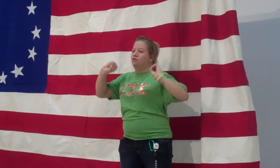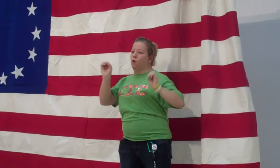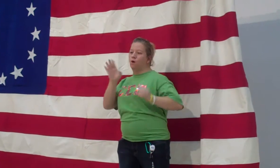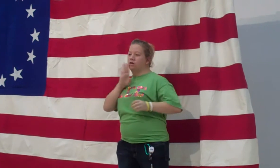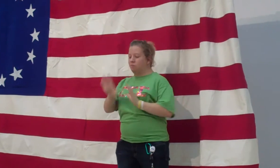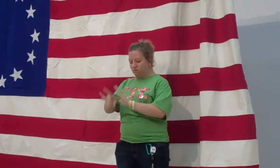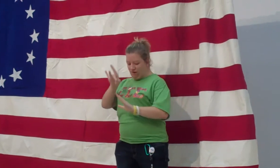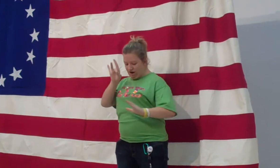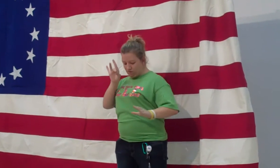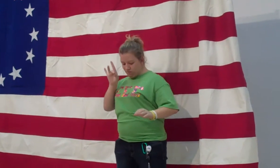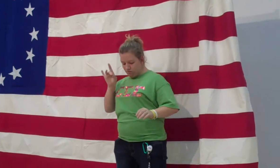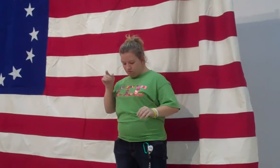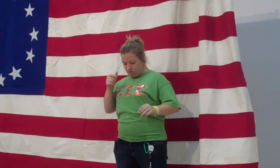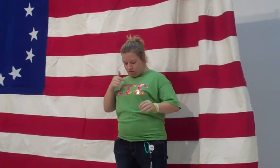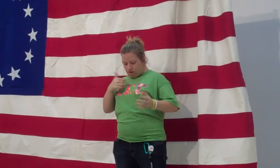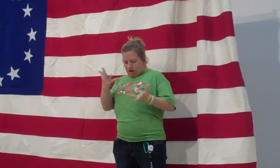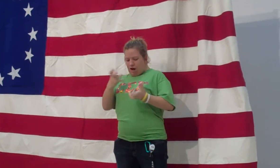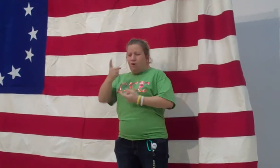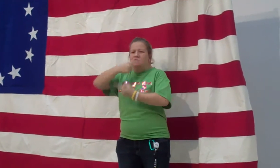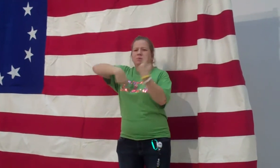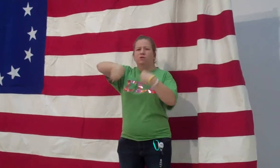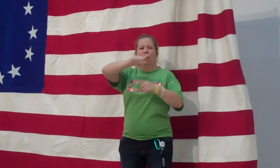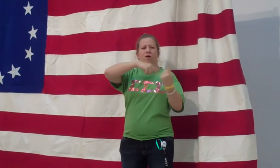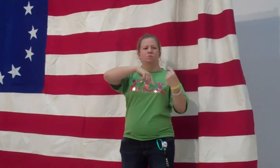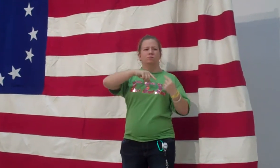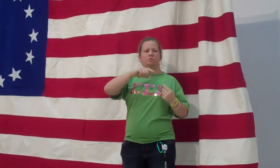I feel lost. My soul is nowhere to be found. I want to be around.